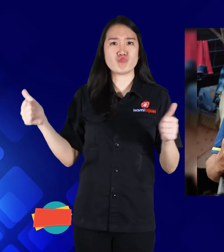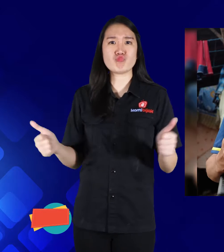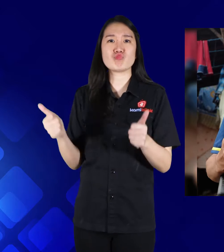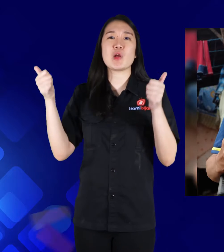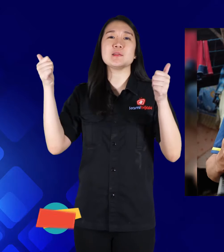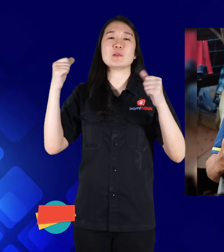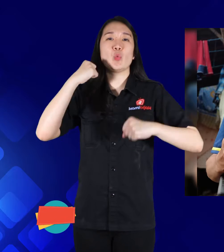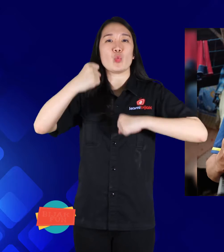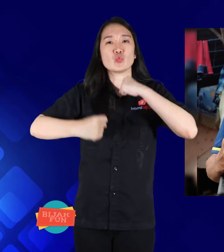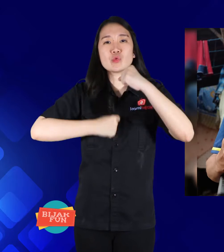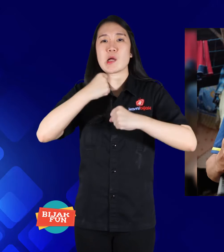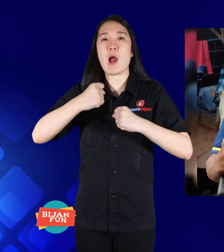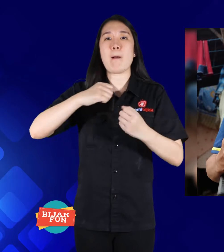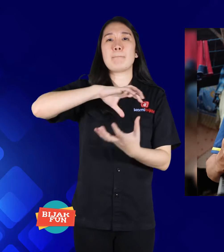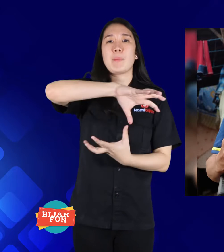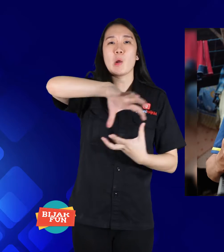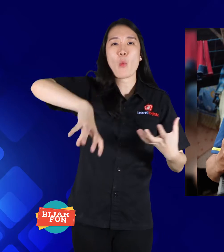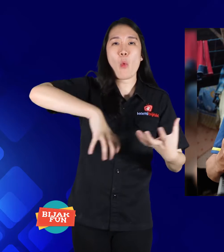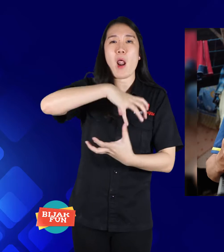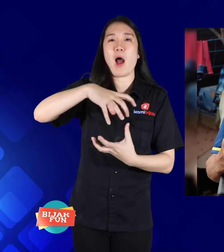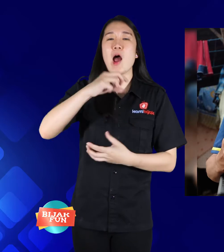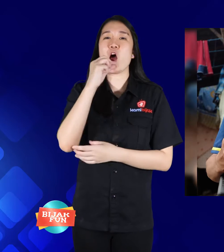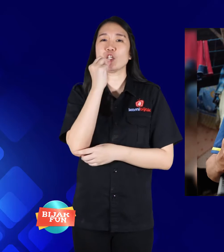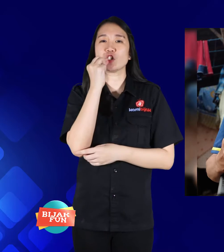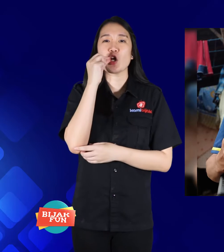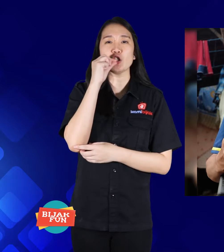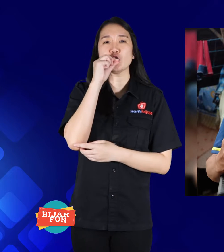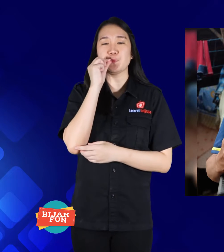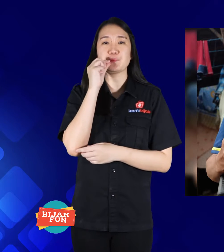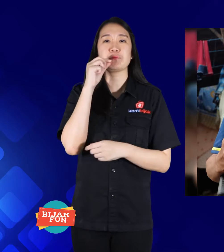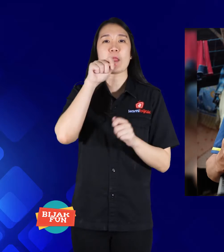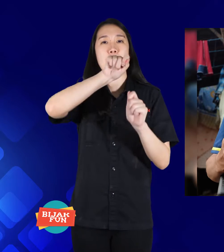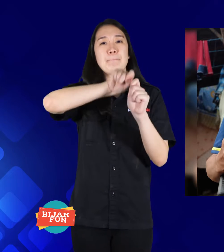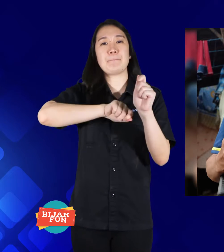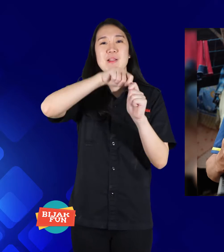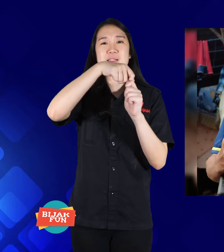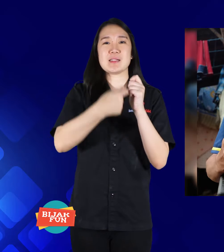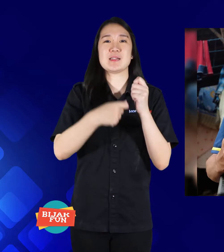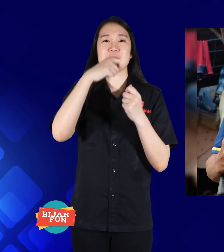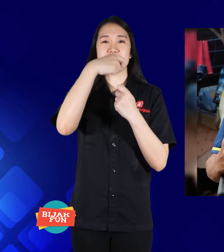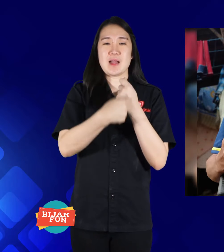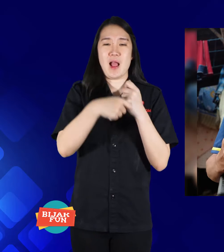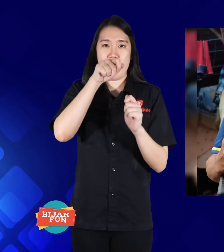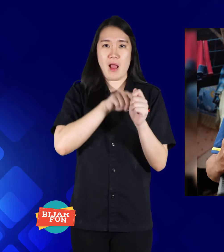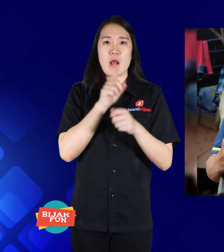This is a success in the business of processing banana chips.